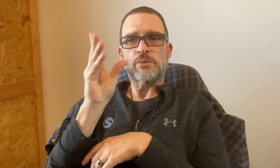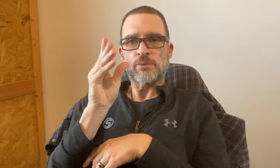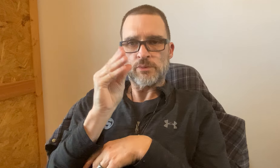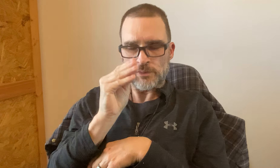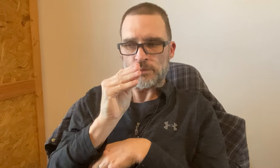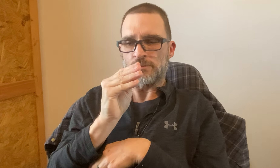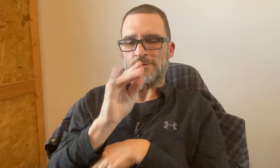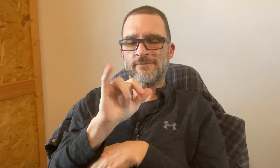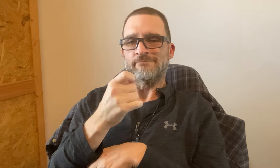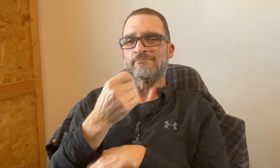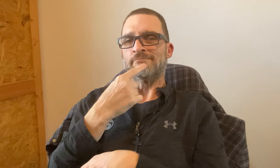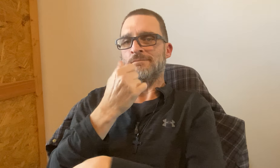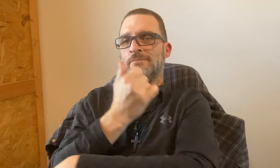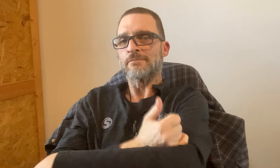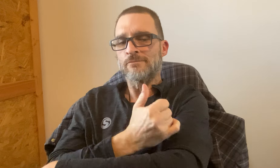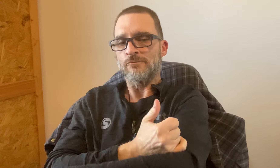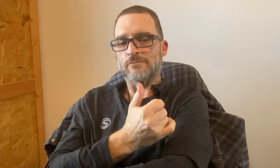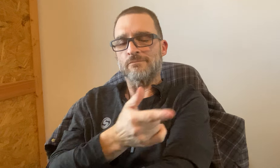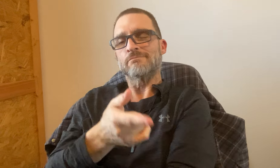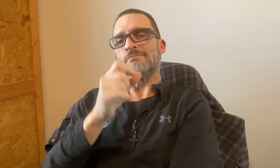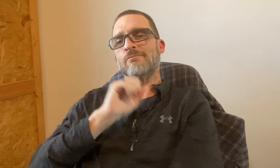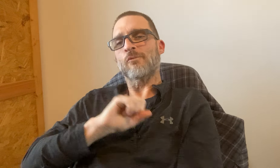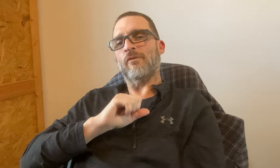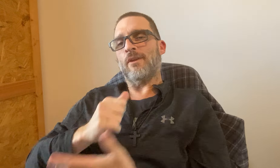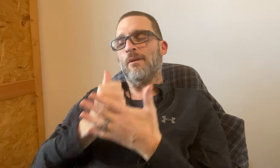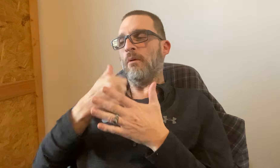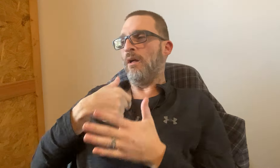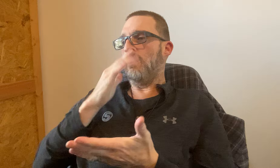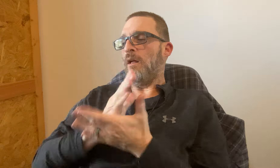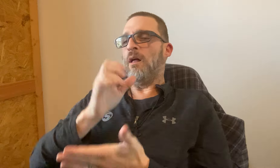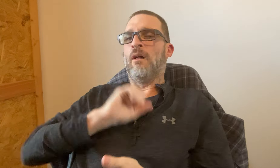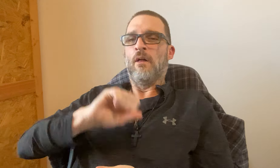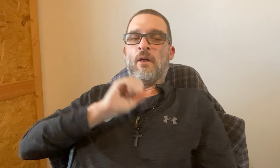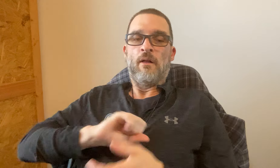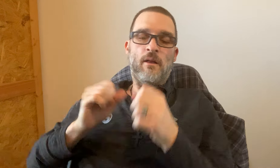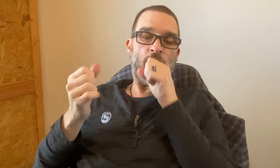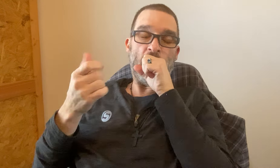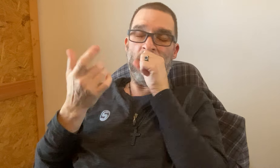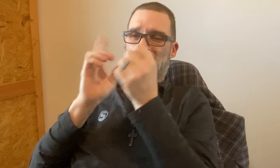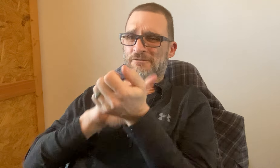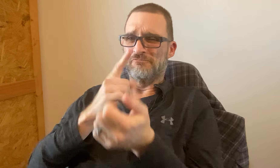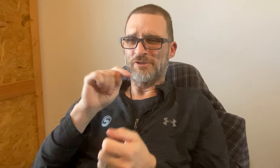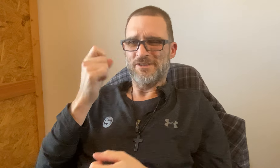To keep the tumor shrinking . So I have to take the steroid pill. It helps with the coughing and stops the coughing.